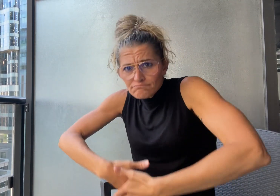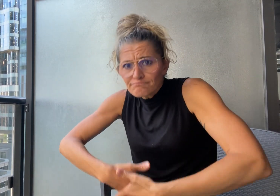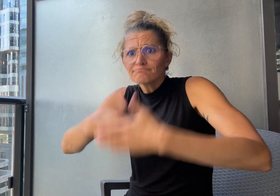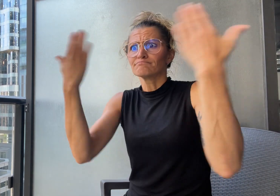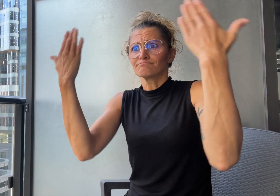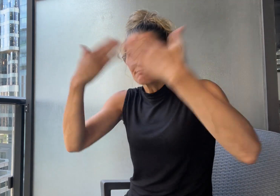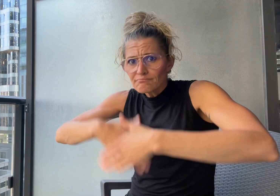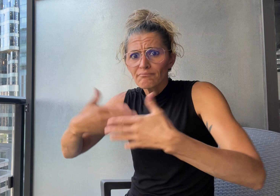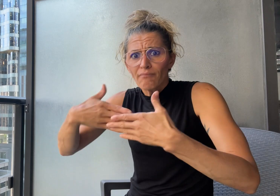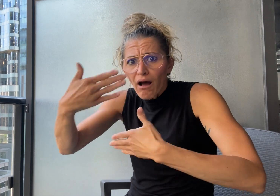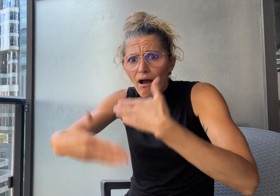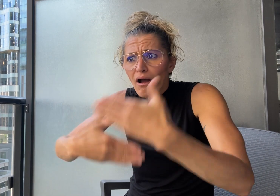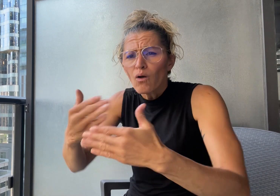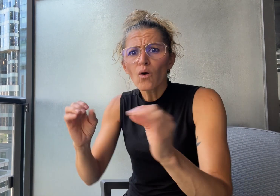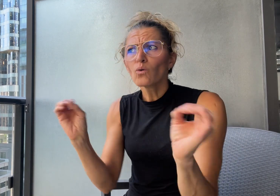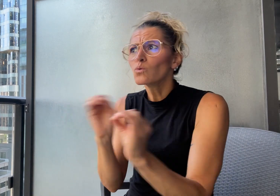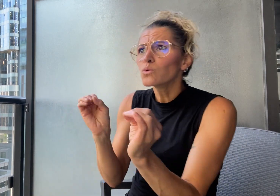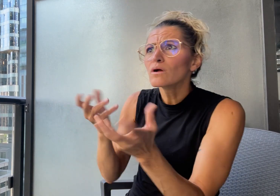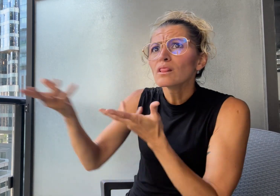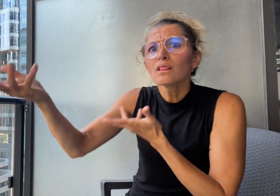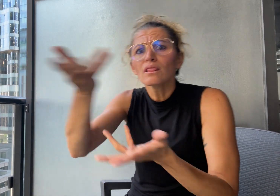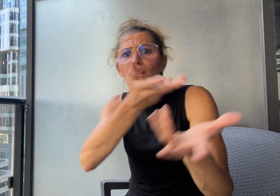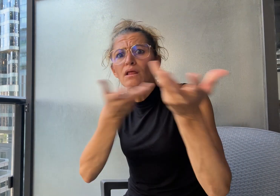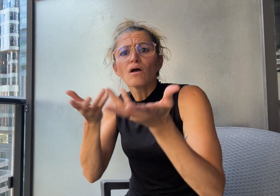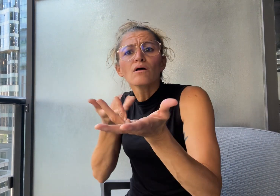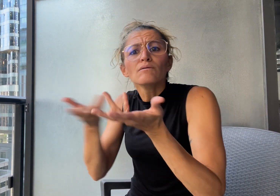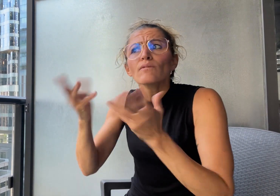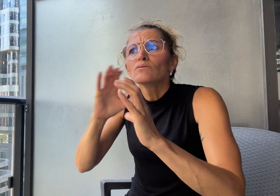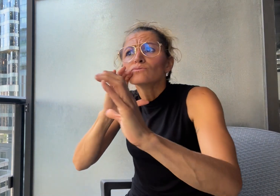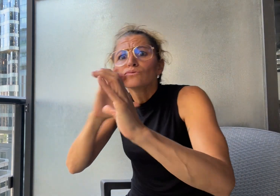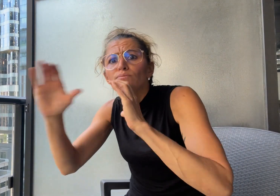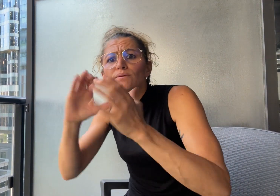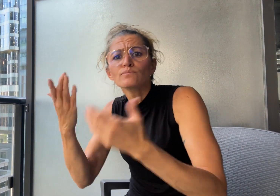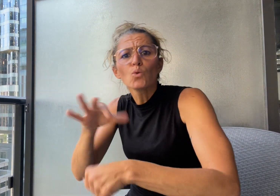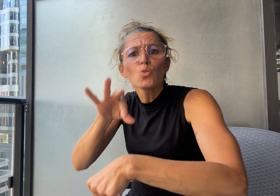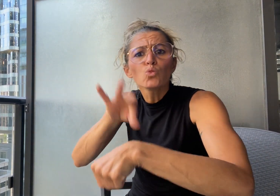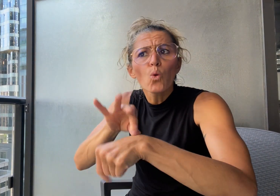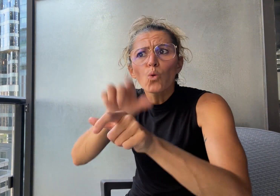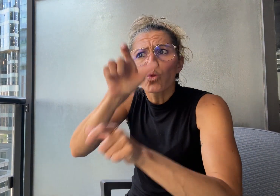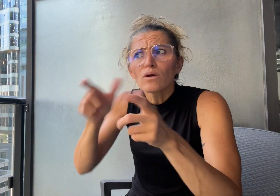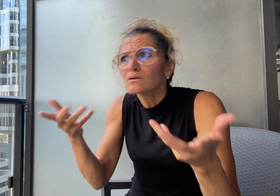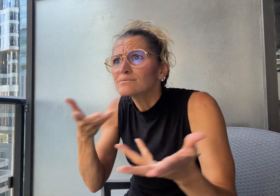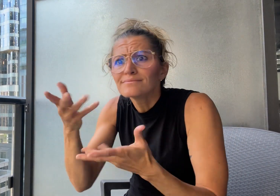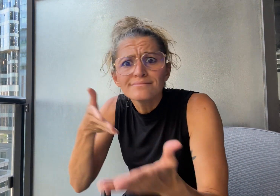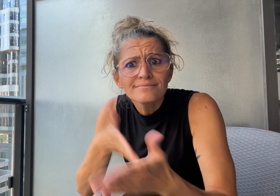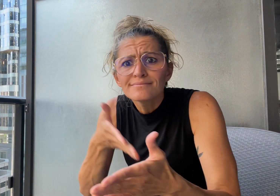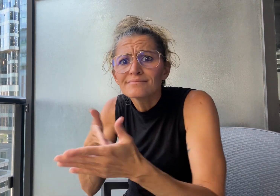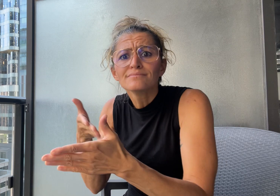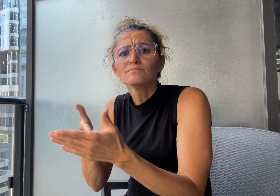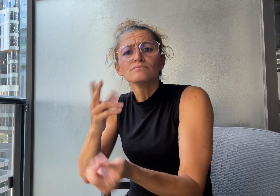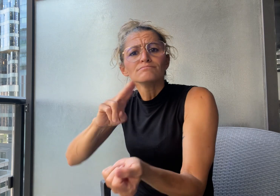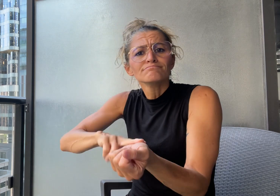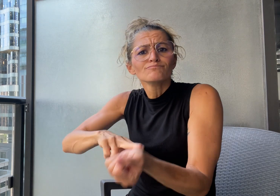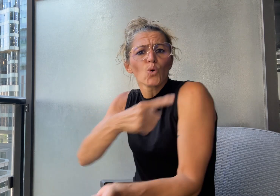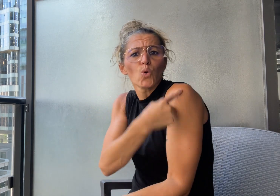with doctors, nurses, or anyone, with no access